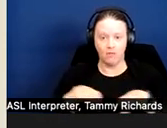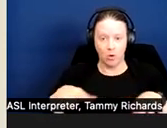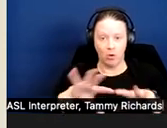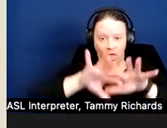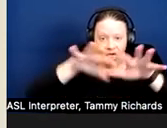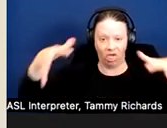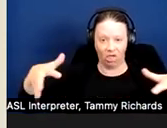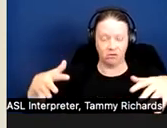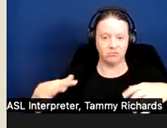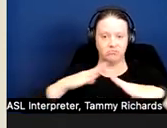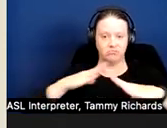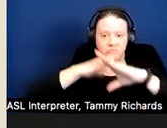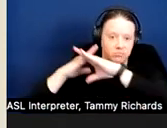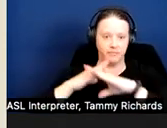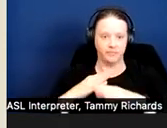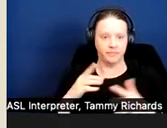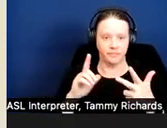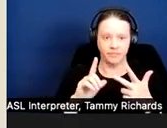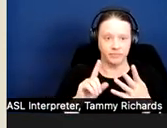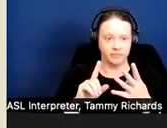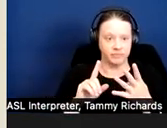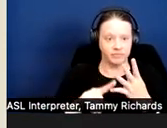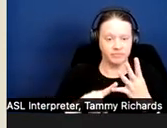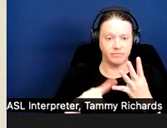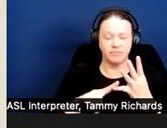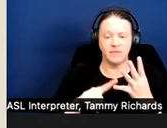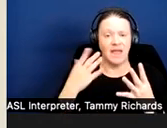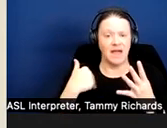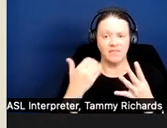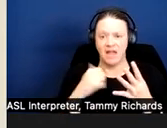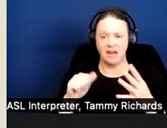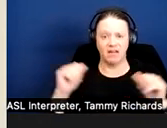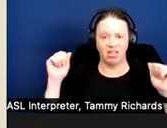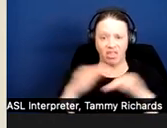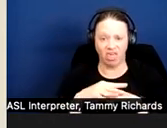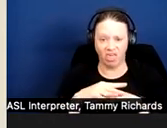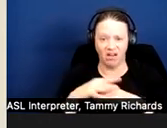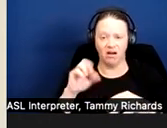Is there any infestation of insects or rodents?